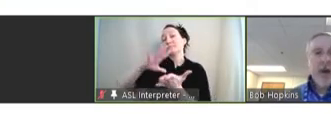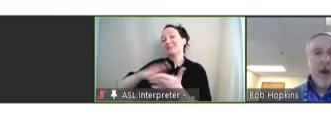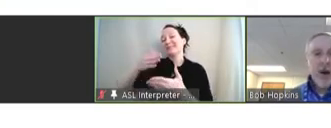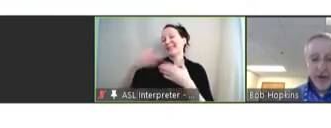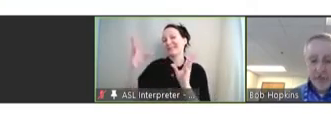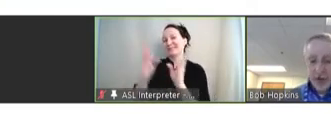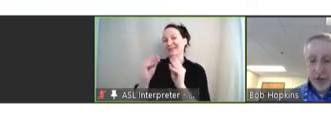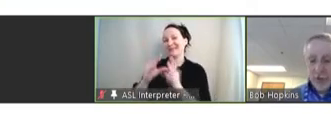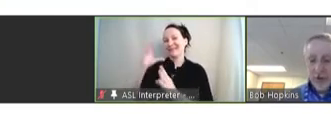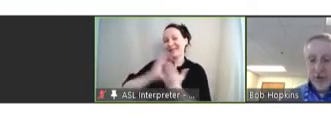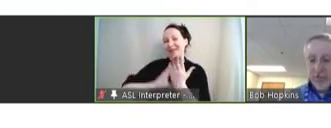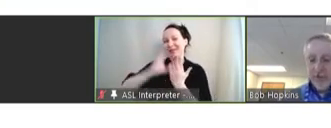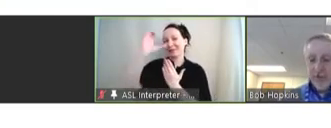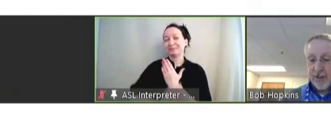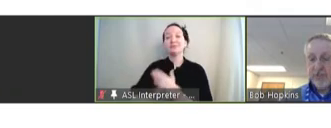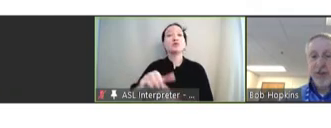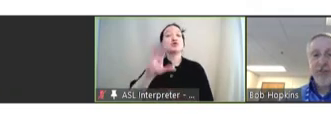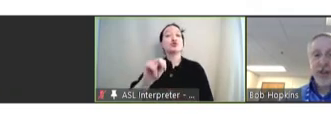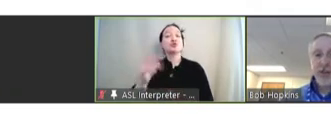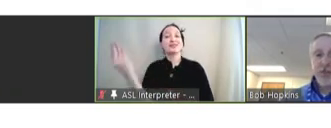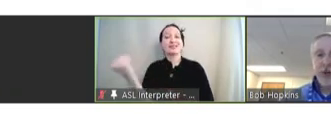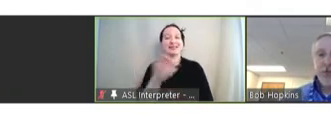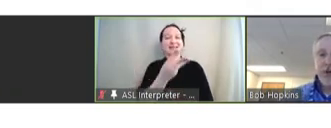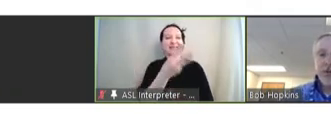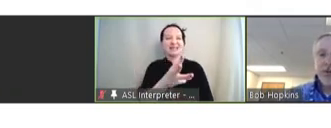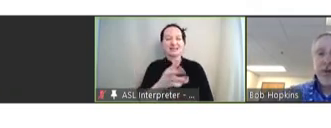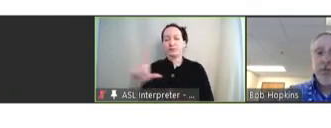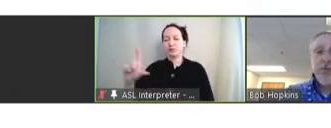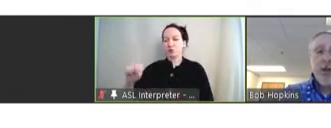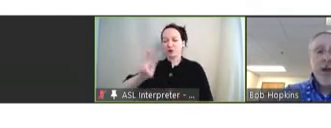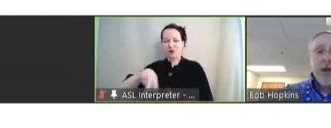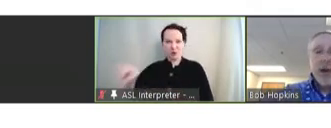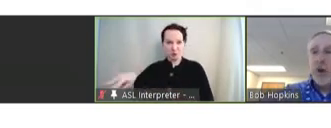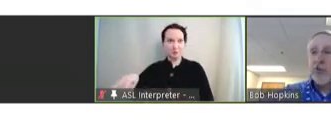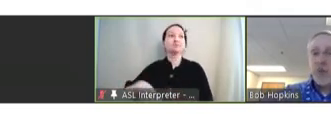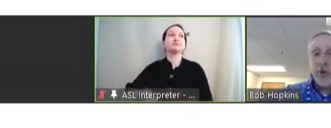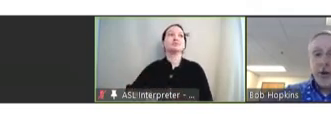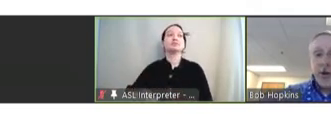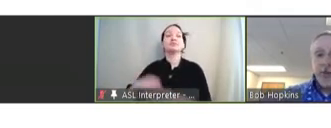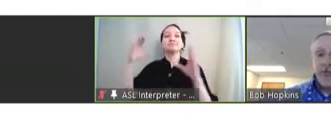Our next meeting will be June 15-16th, 2022. And I also want to announce today